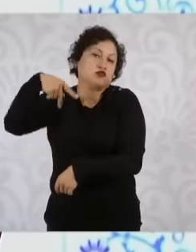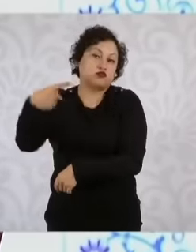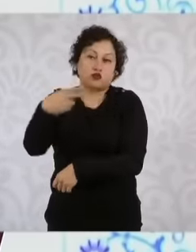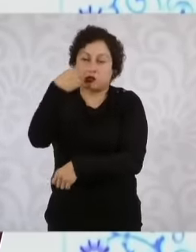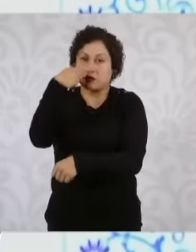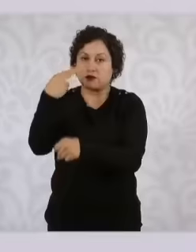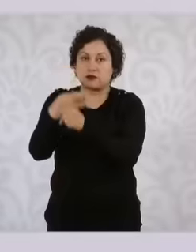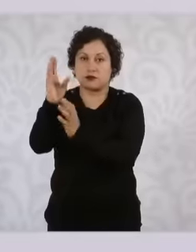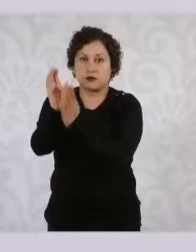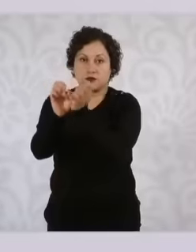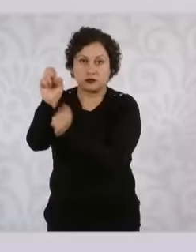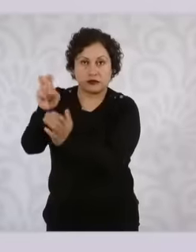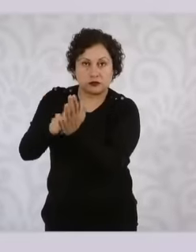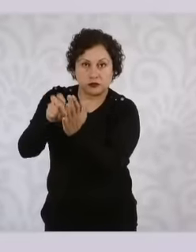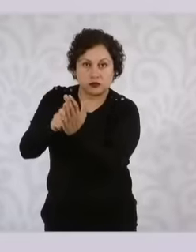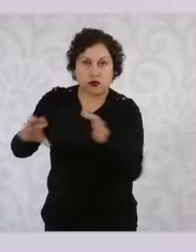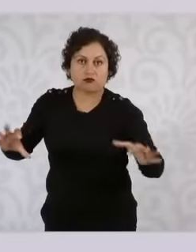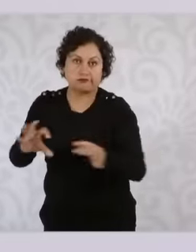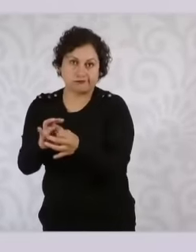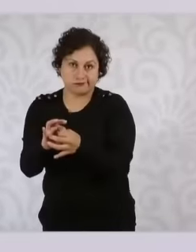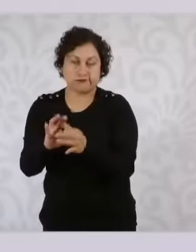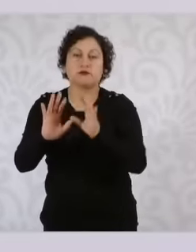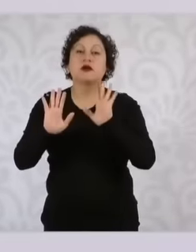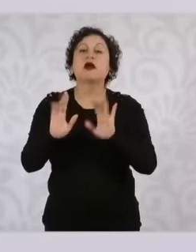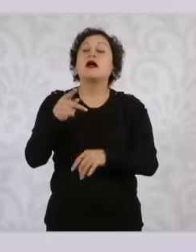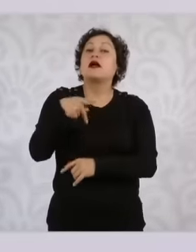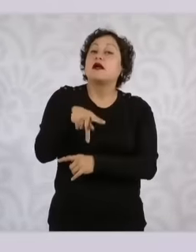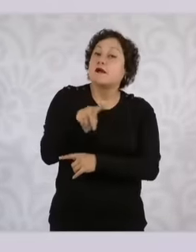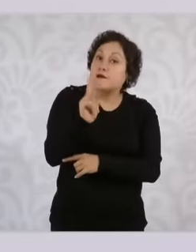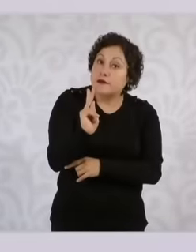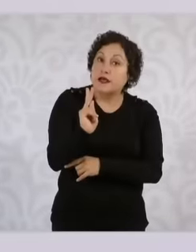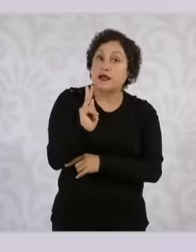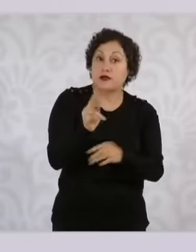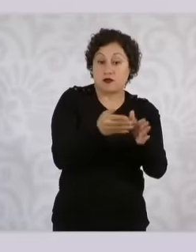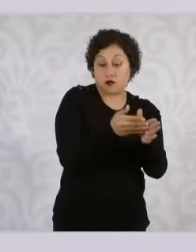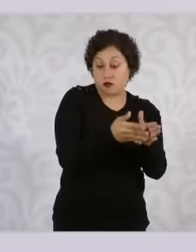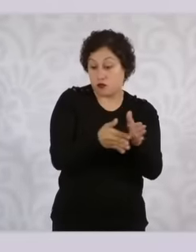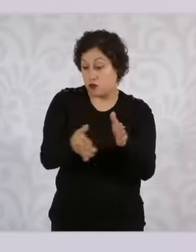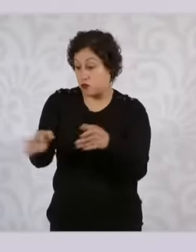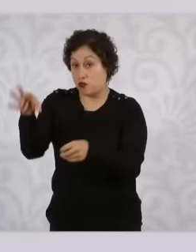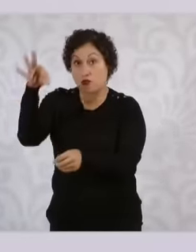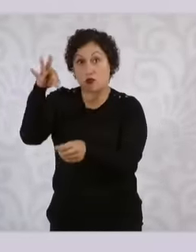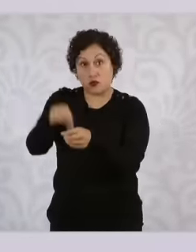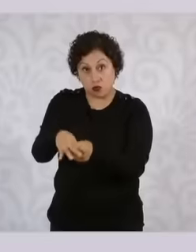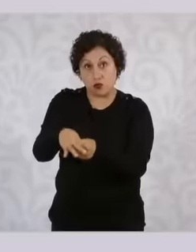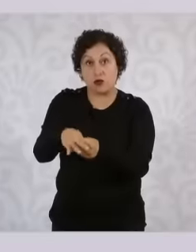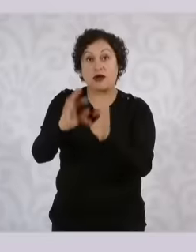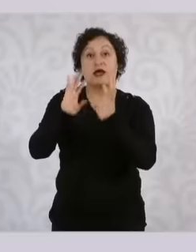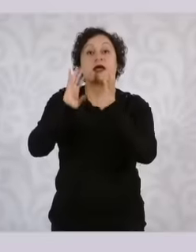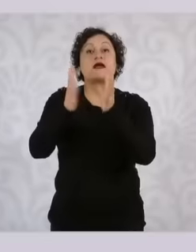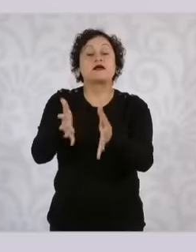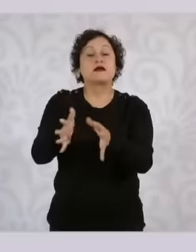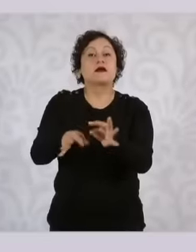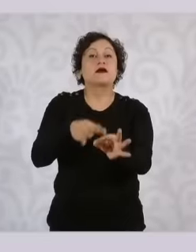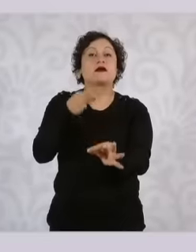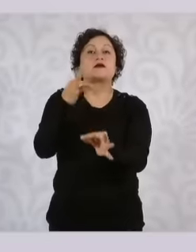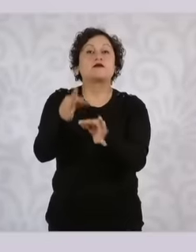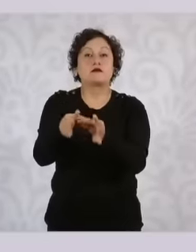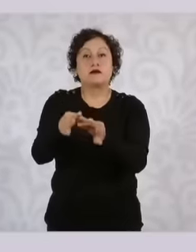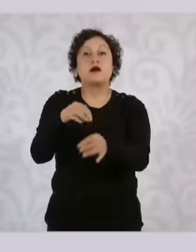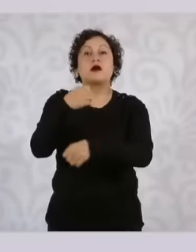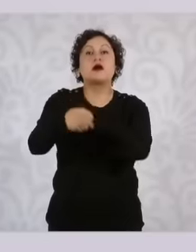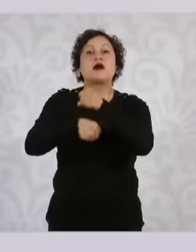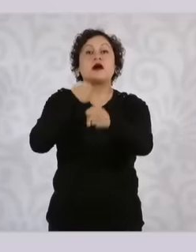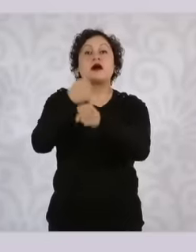we must all have finished this election for the election of the year 2027. It is how much